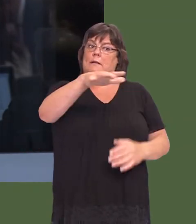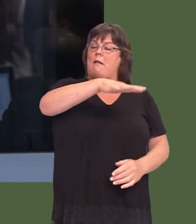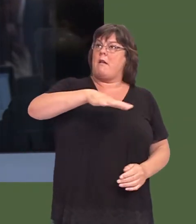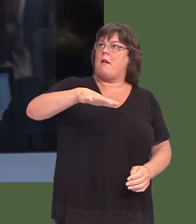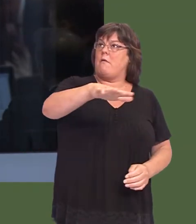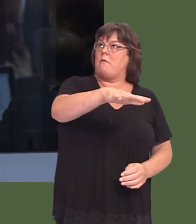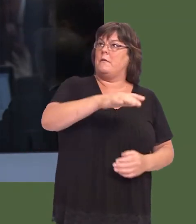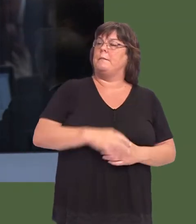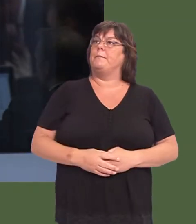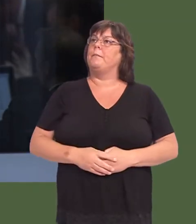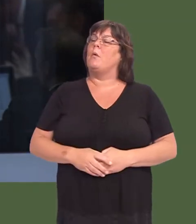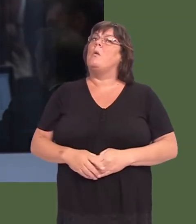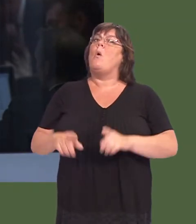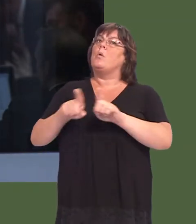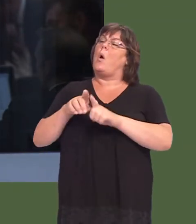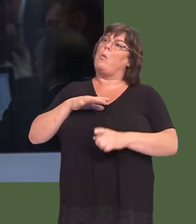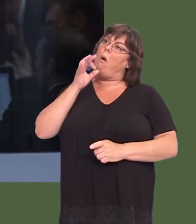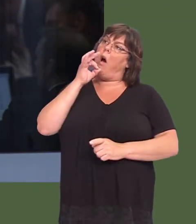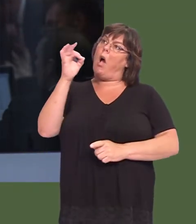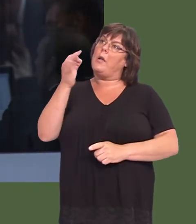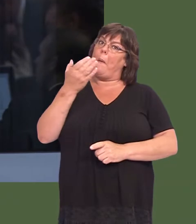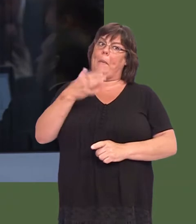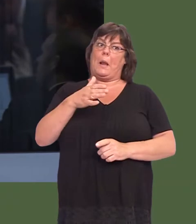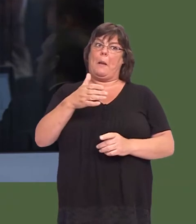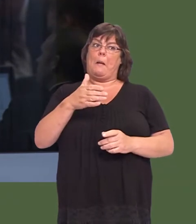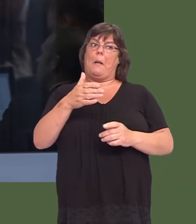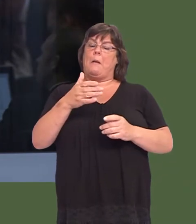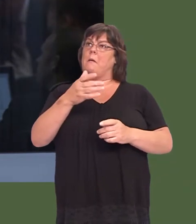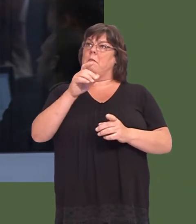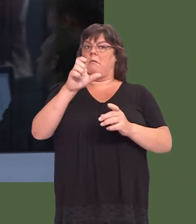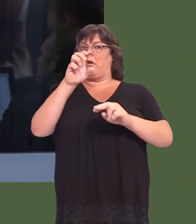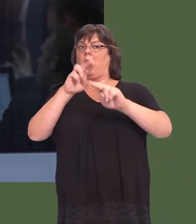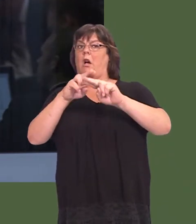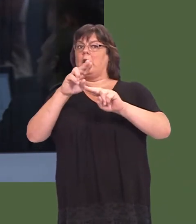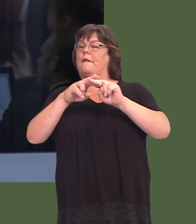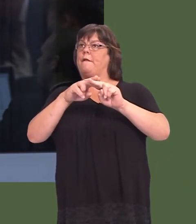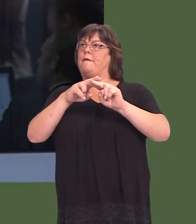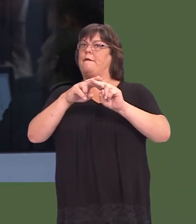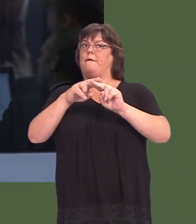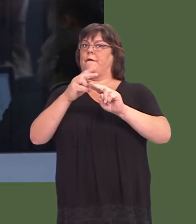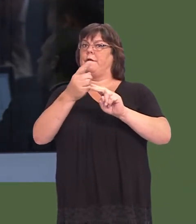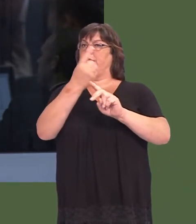Iíd also like to ask you: Iíve had an email from a member of staff at Cardiff prison,